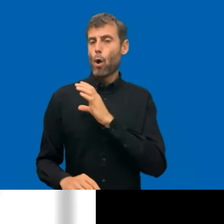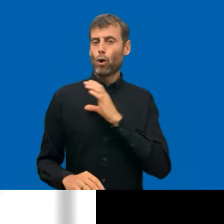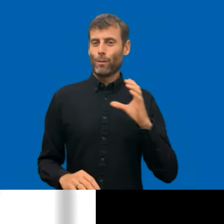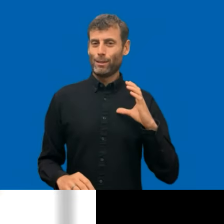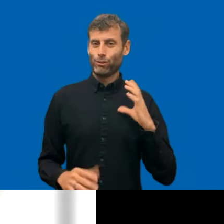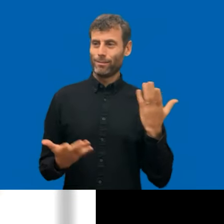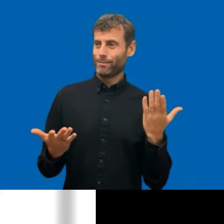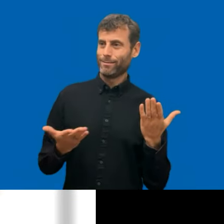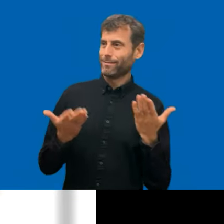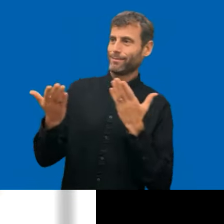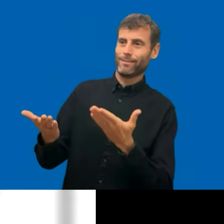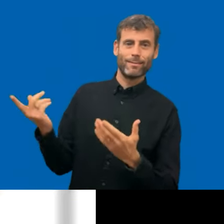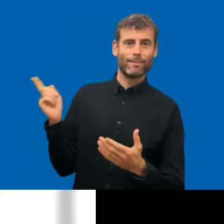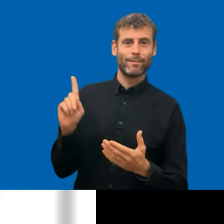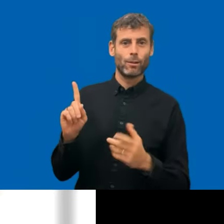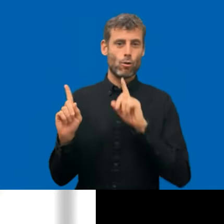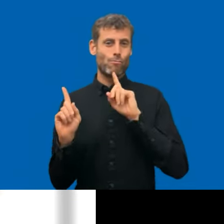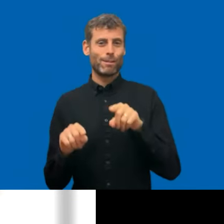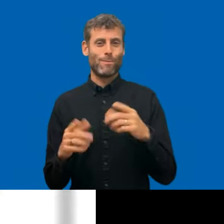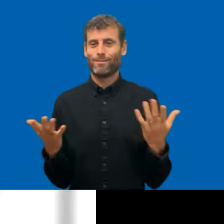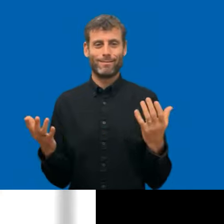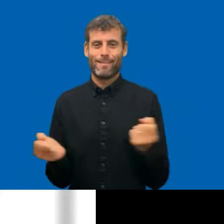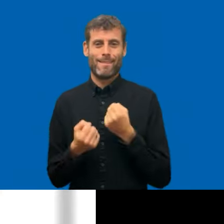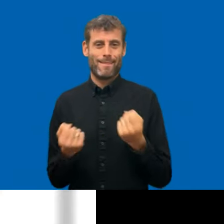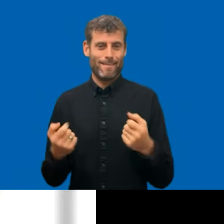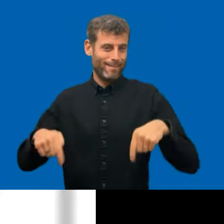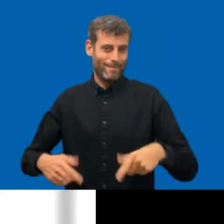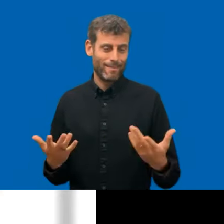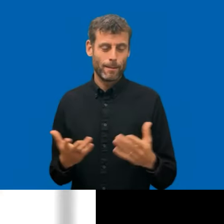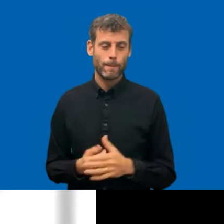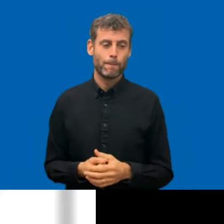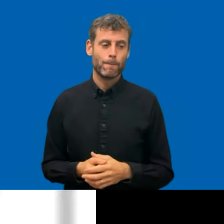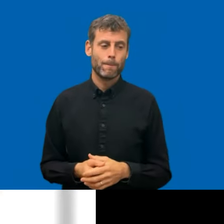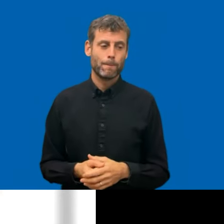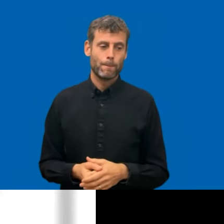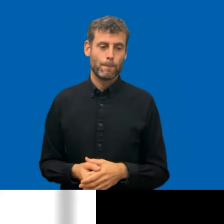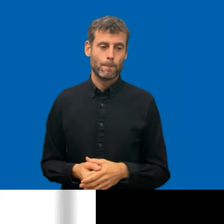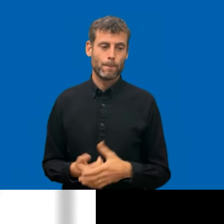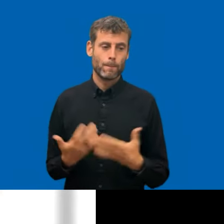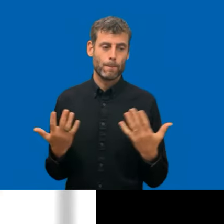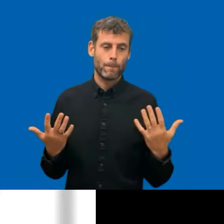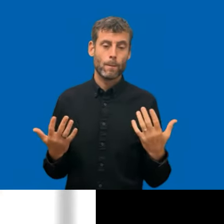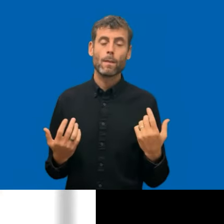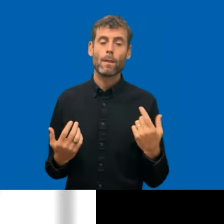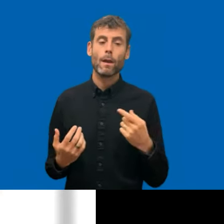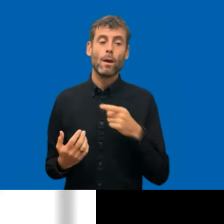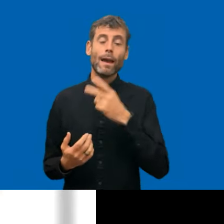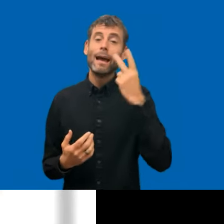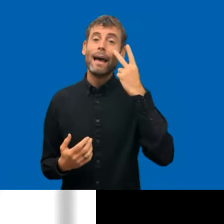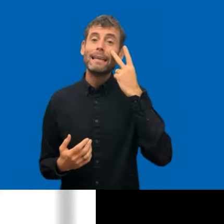template in the future. So what has has been the response of the owners of the websites? When you